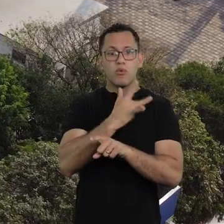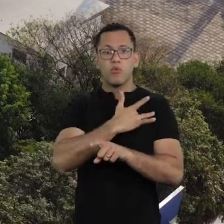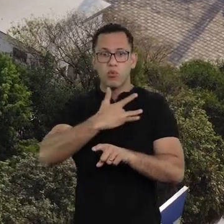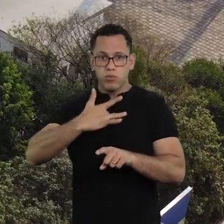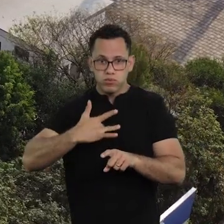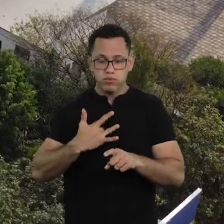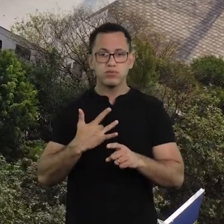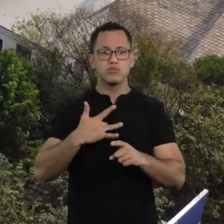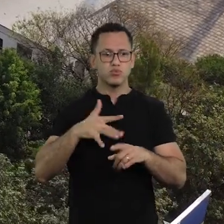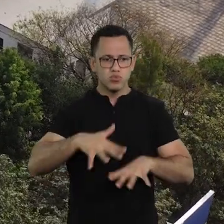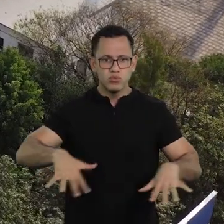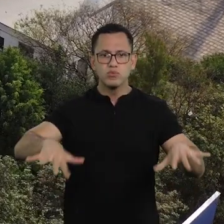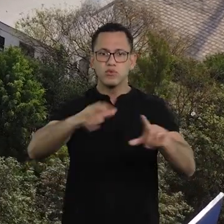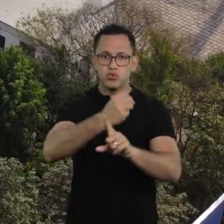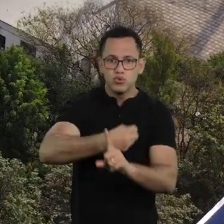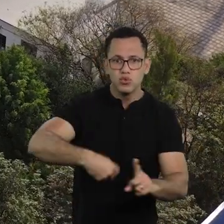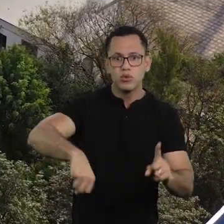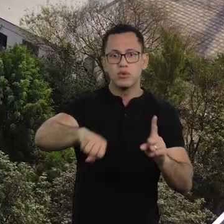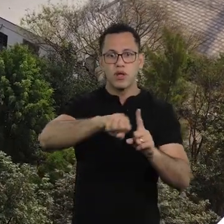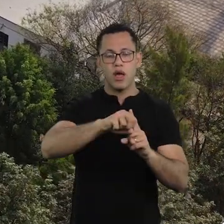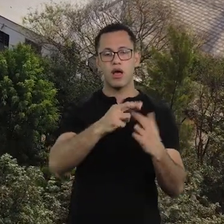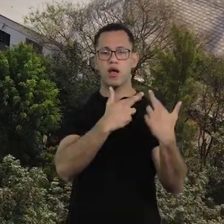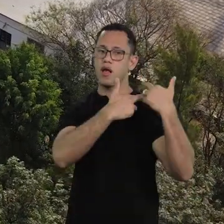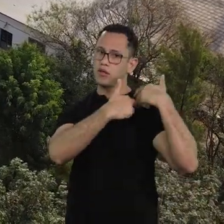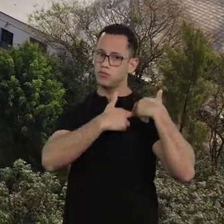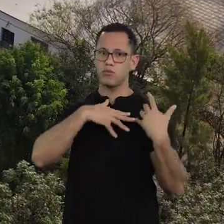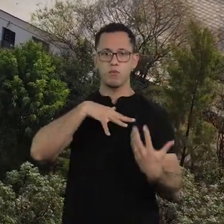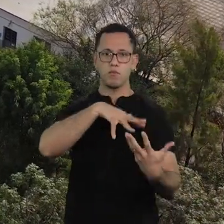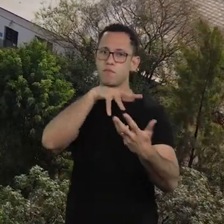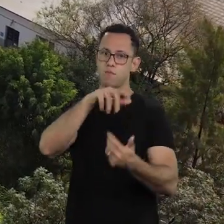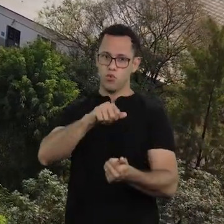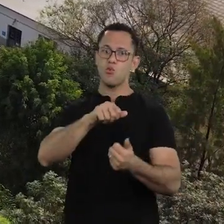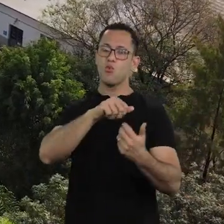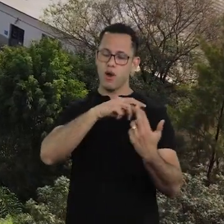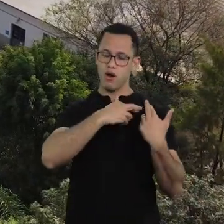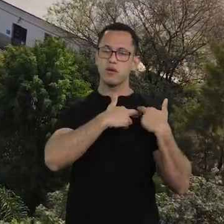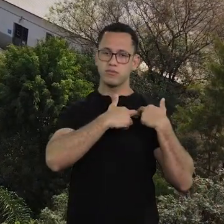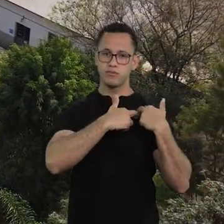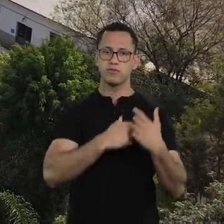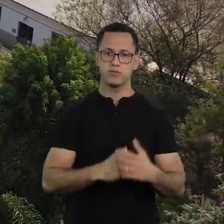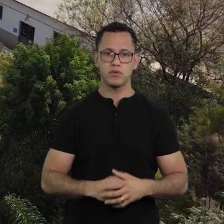and health, public health, is for the planet.